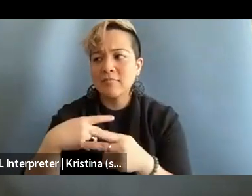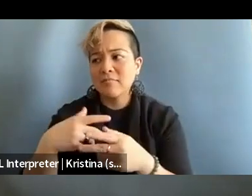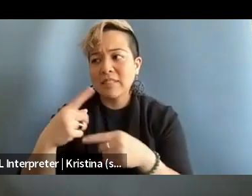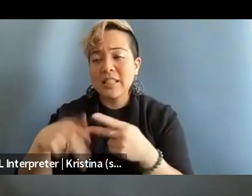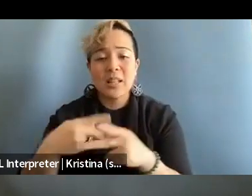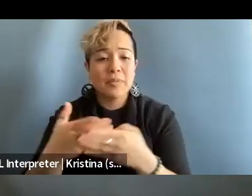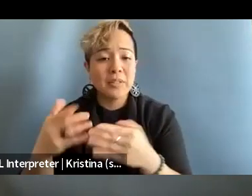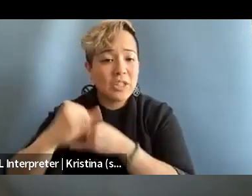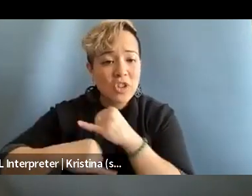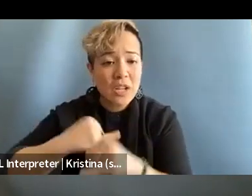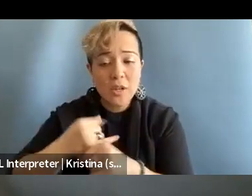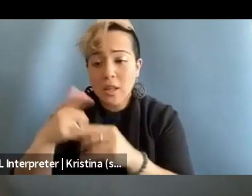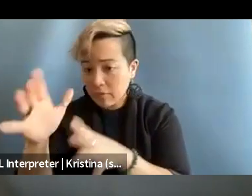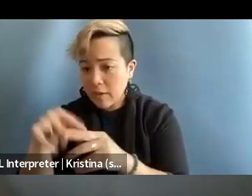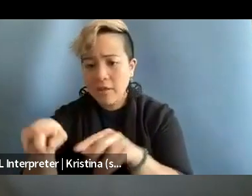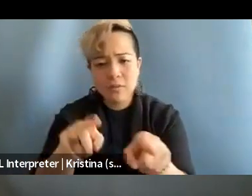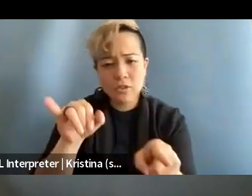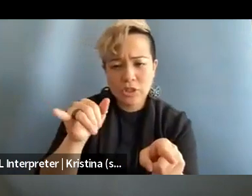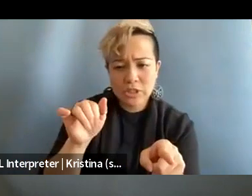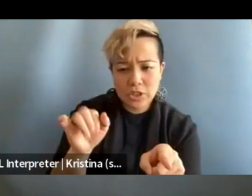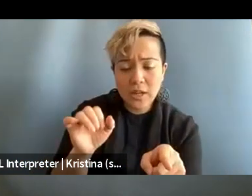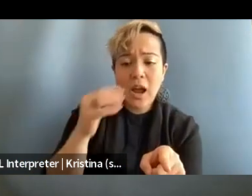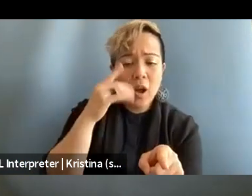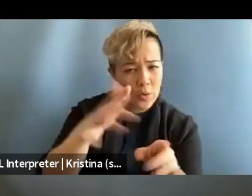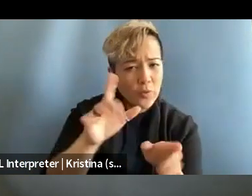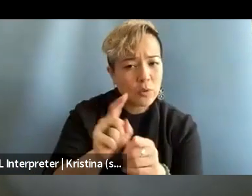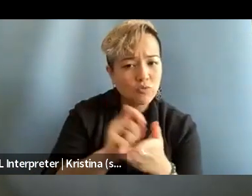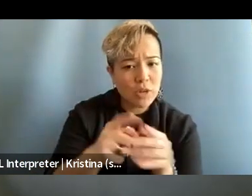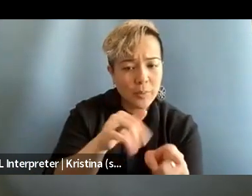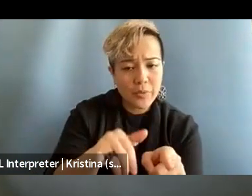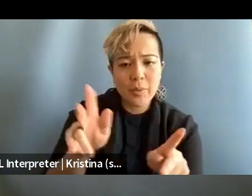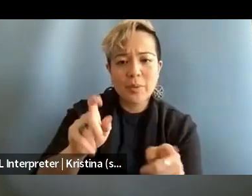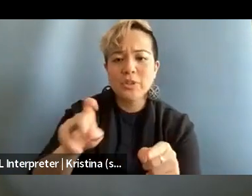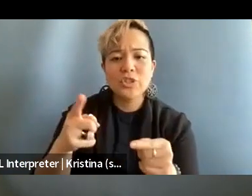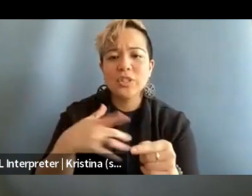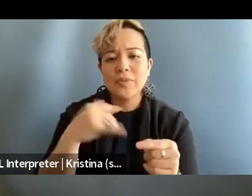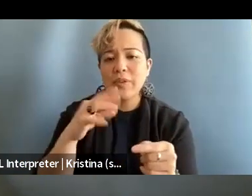And then maybe we can go to Jeje and Taylor, I know you've also written about this, so after that people should just feel free to hop in.